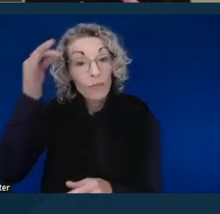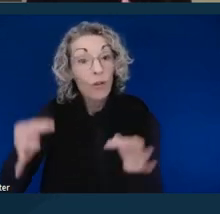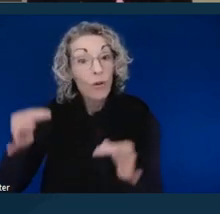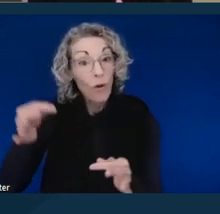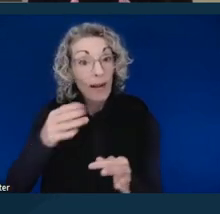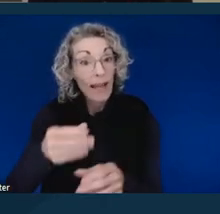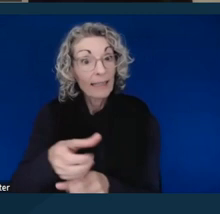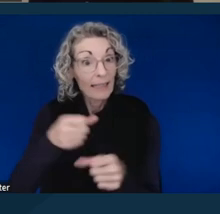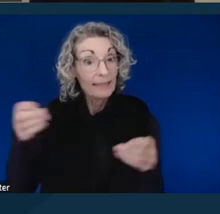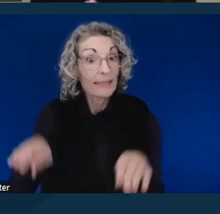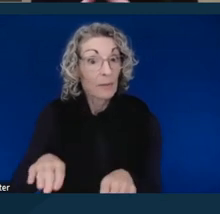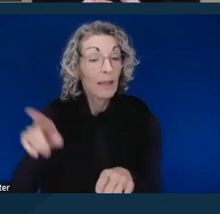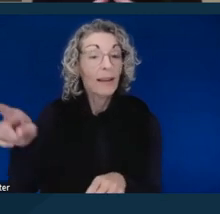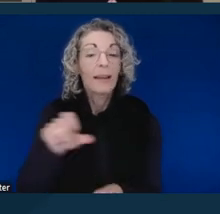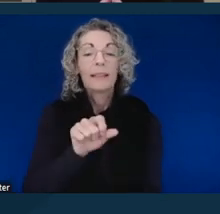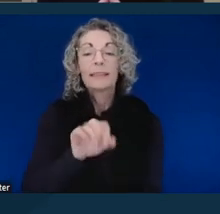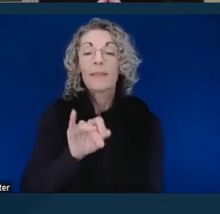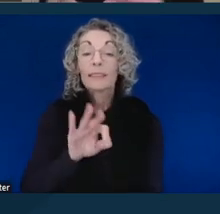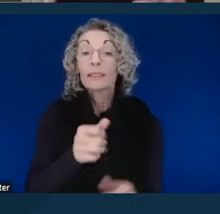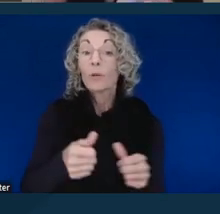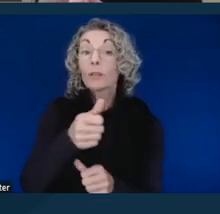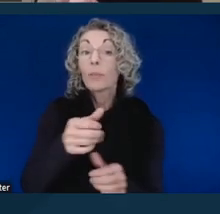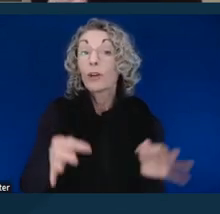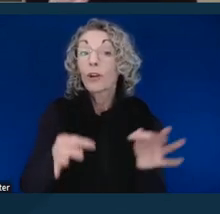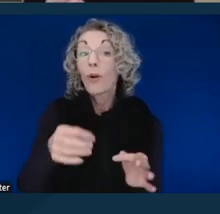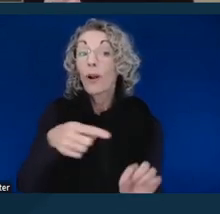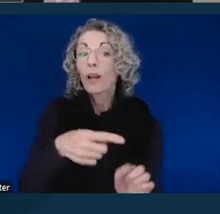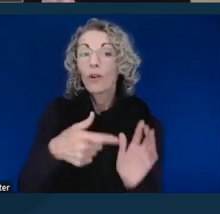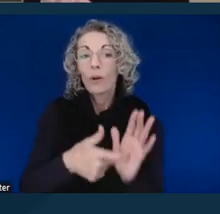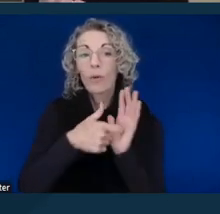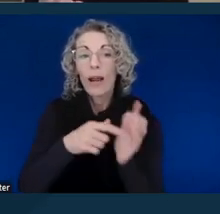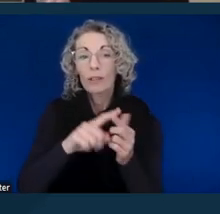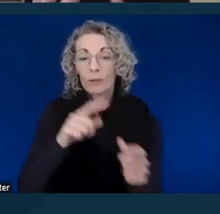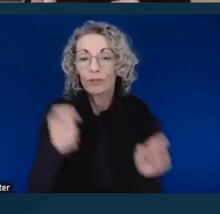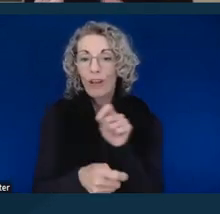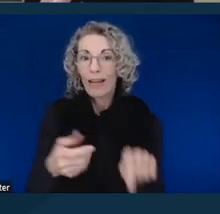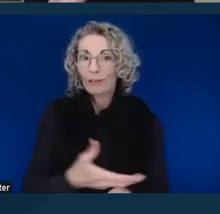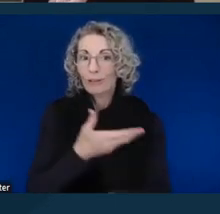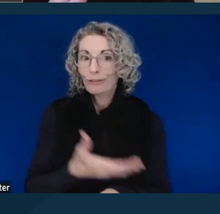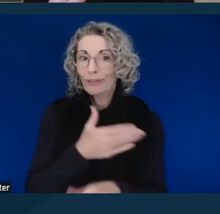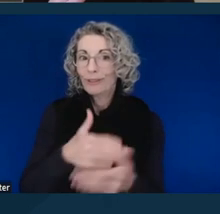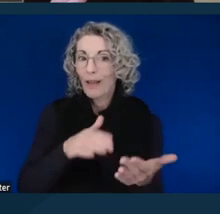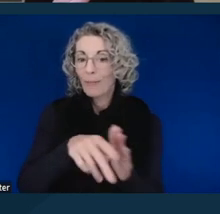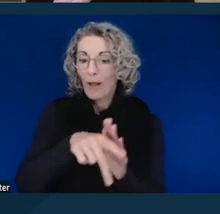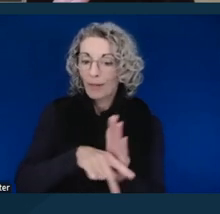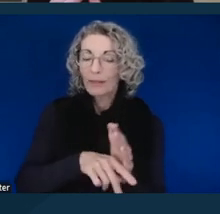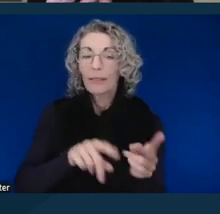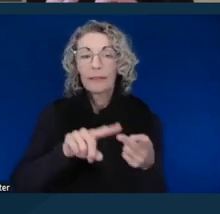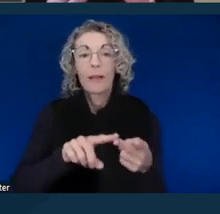San Francisco Superior Court was required to overhaul some of their policies, provide training to some staff.